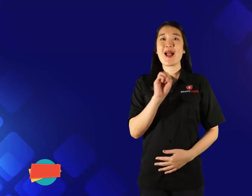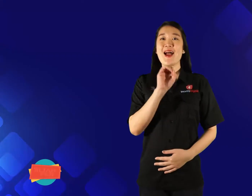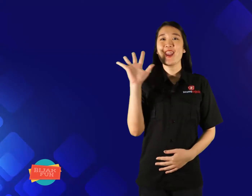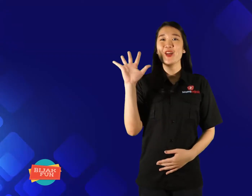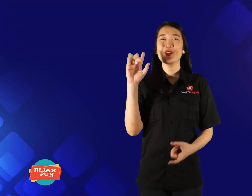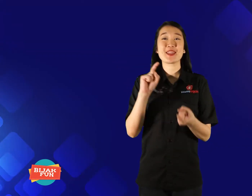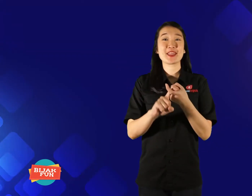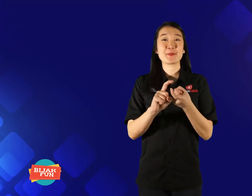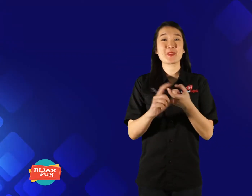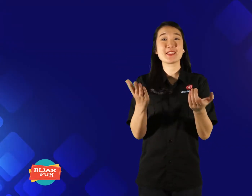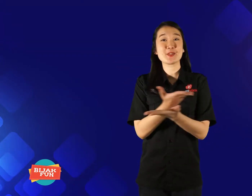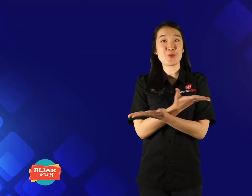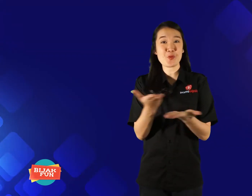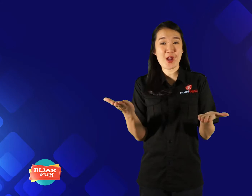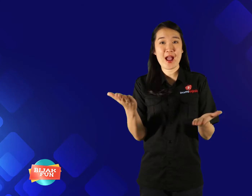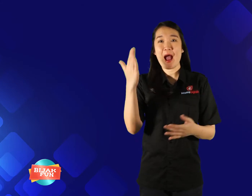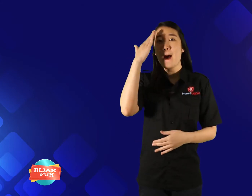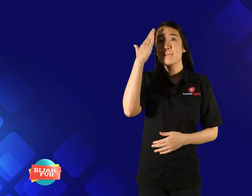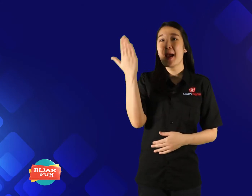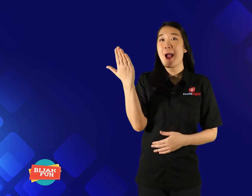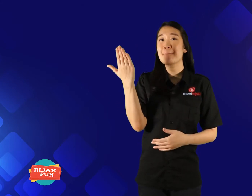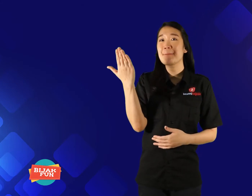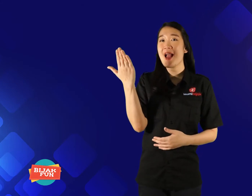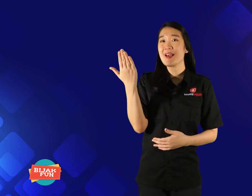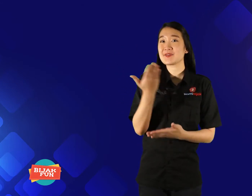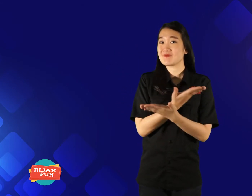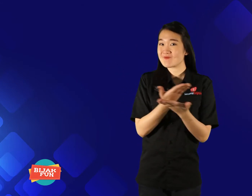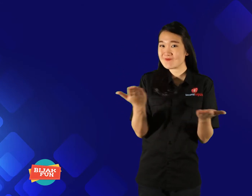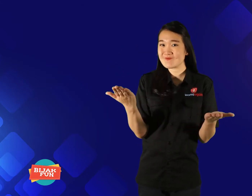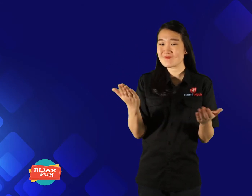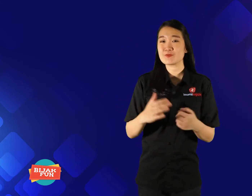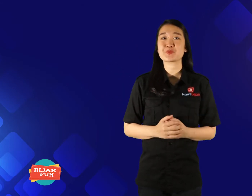Hello guys, how are you?